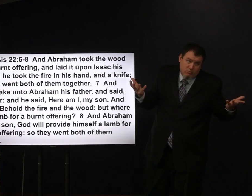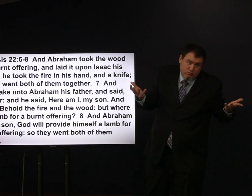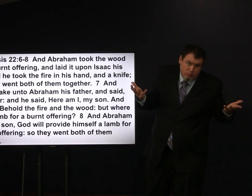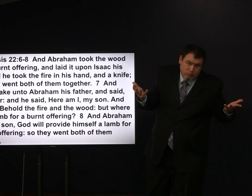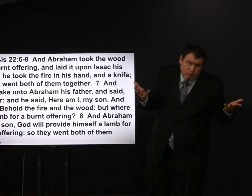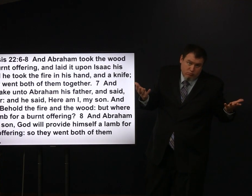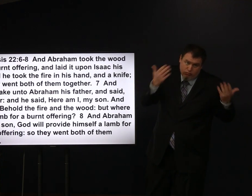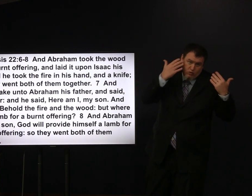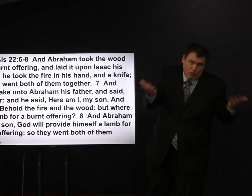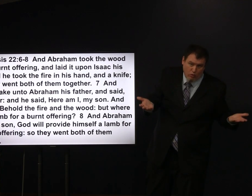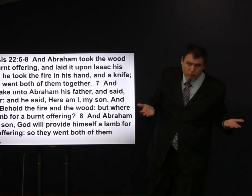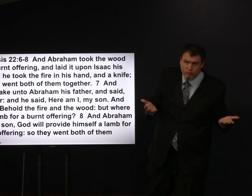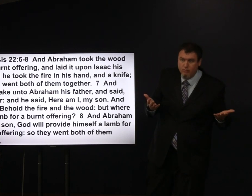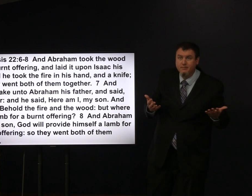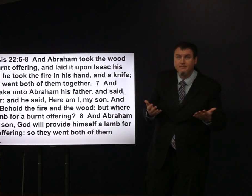so 10 or 12 I don't know